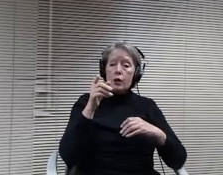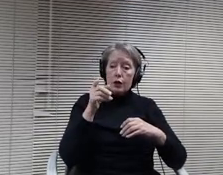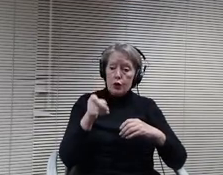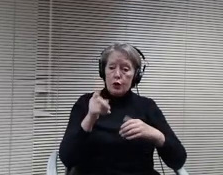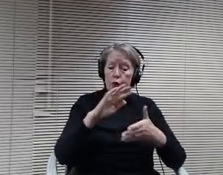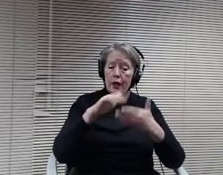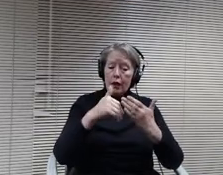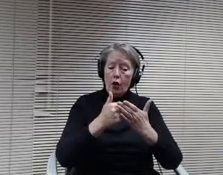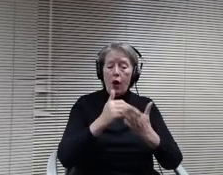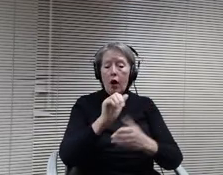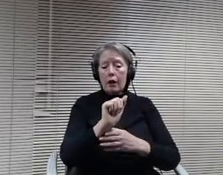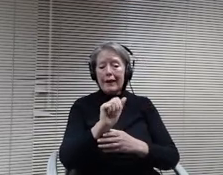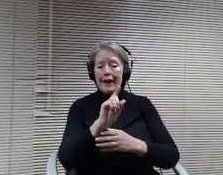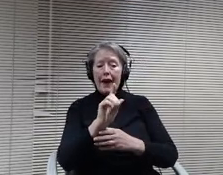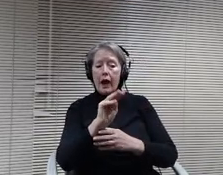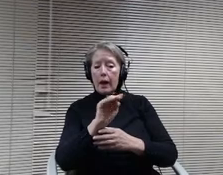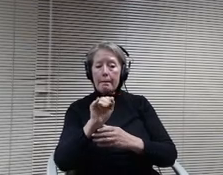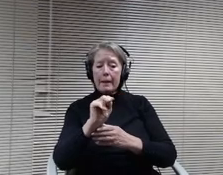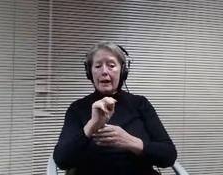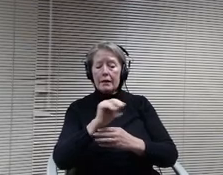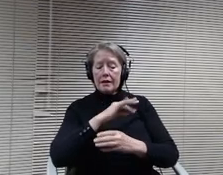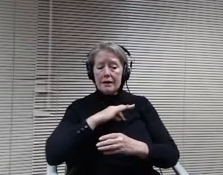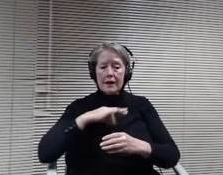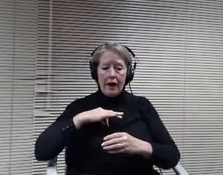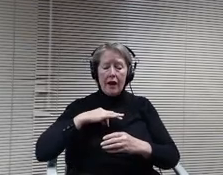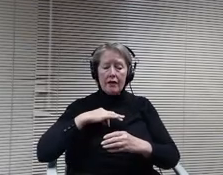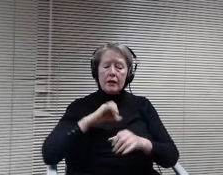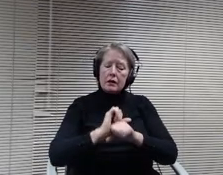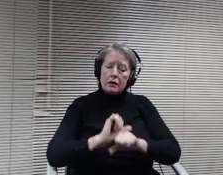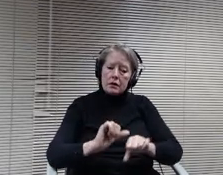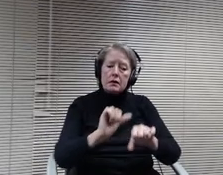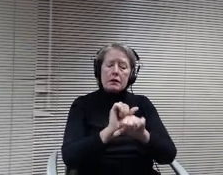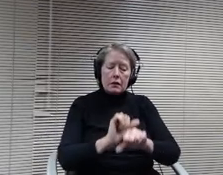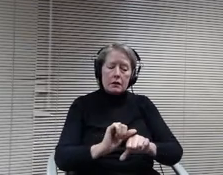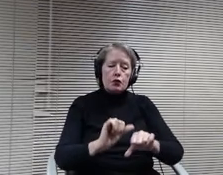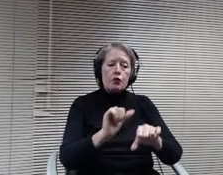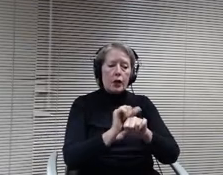are working really hard to iron out all of the details.